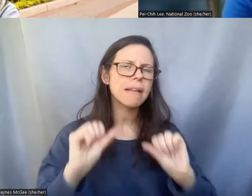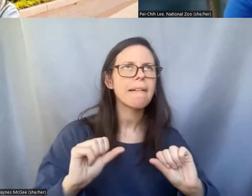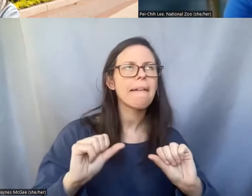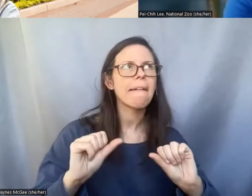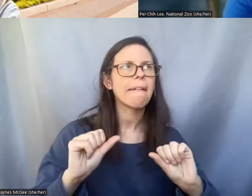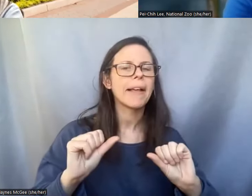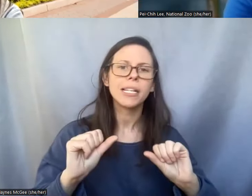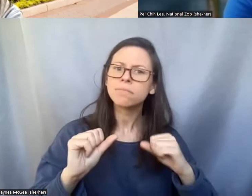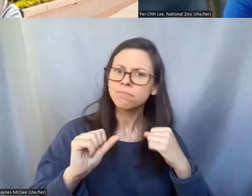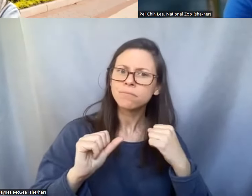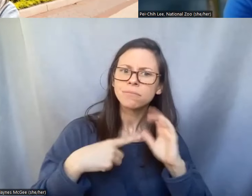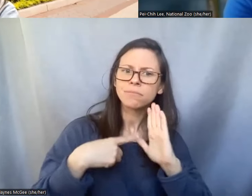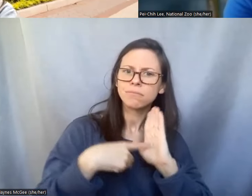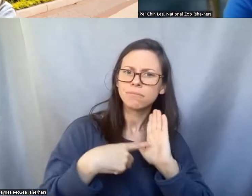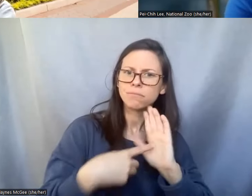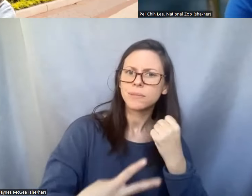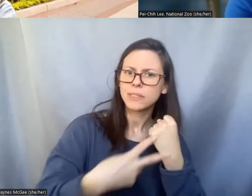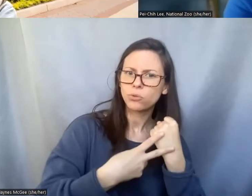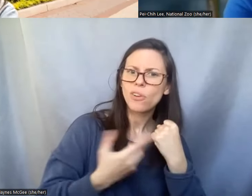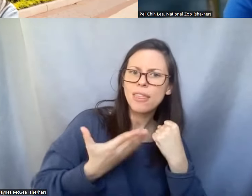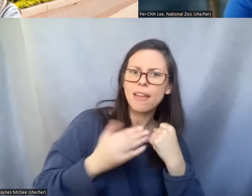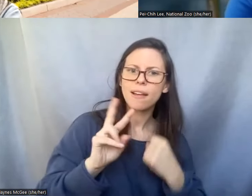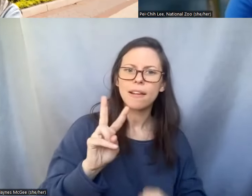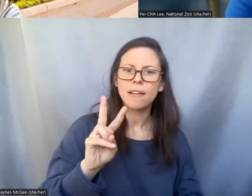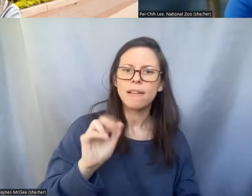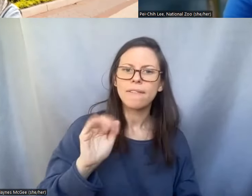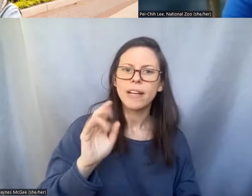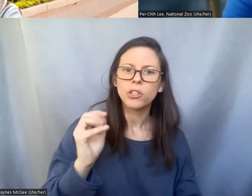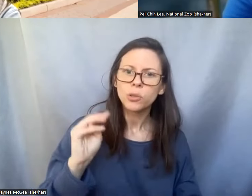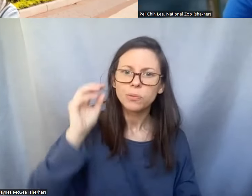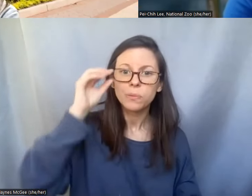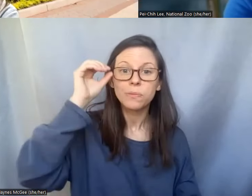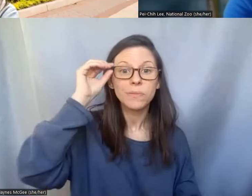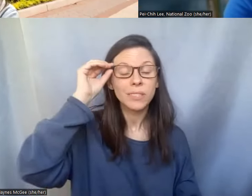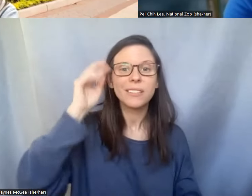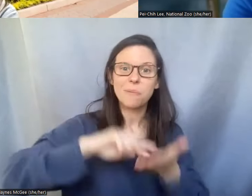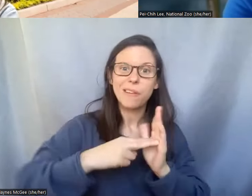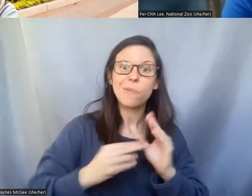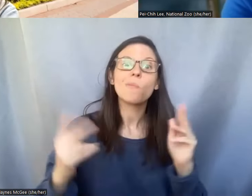store the samples in vacuum, so that they can be even more stable than they already are.